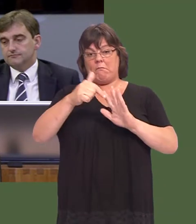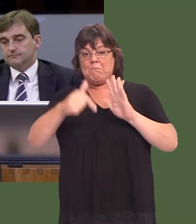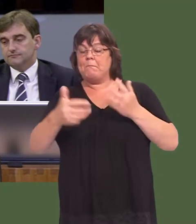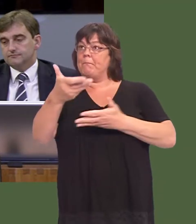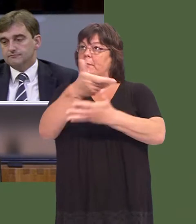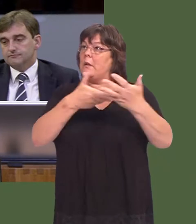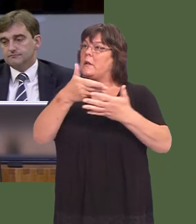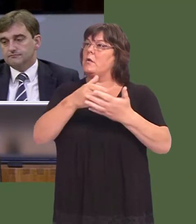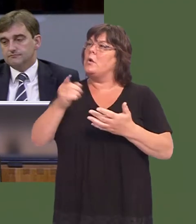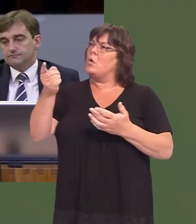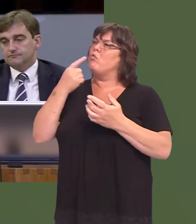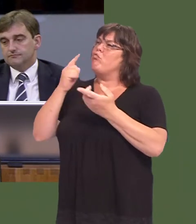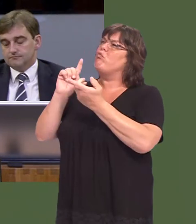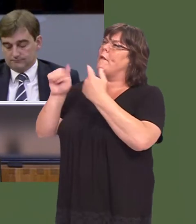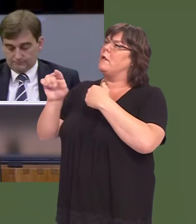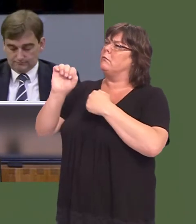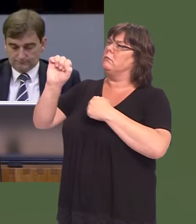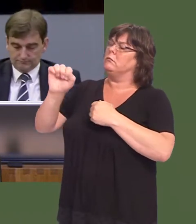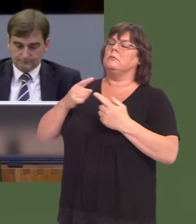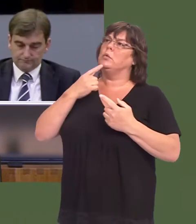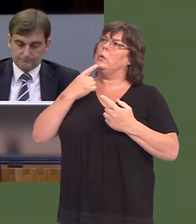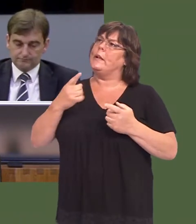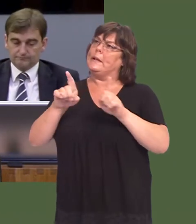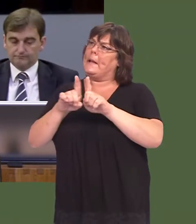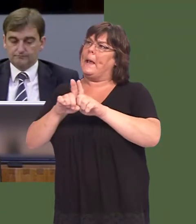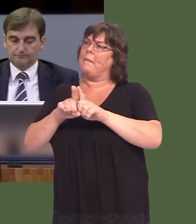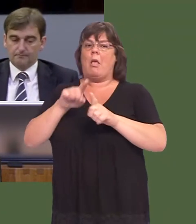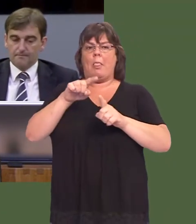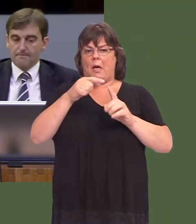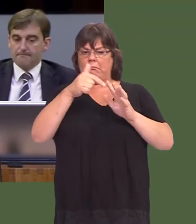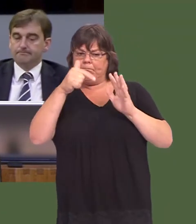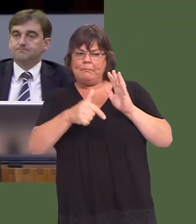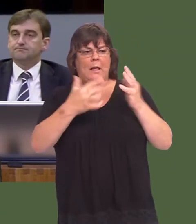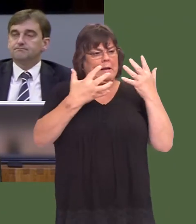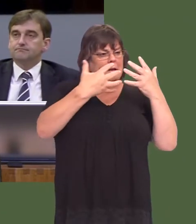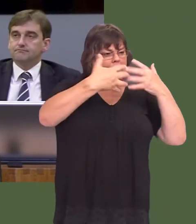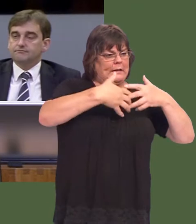discussionsóand you referred to this in your answer to meóabout the development of a technology